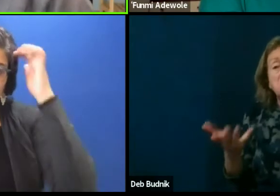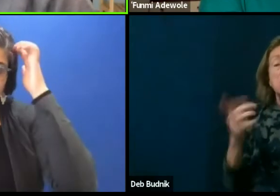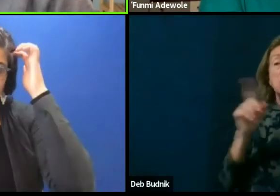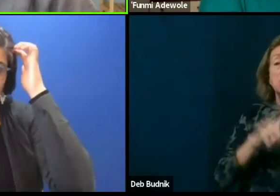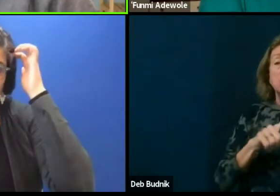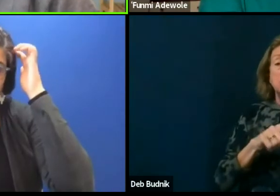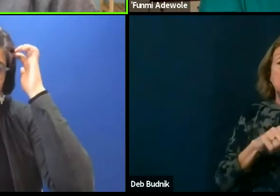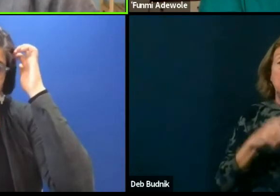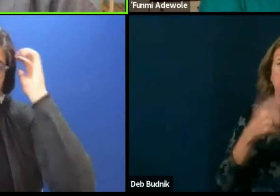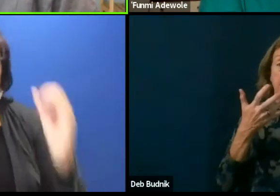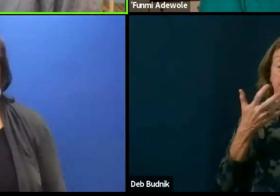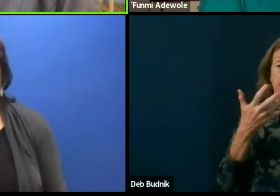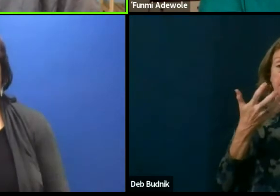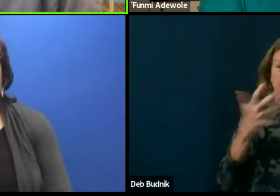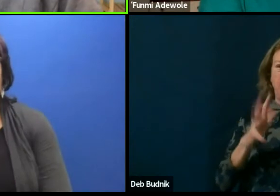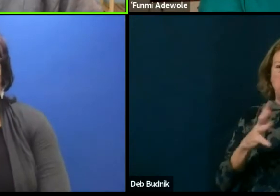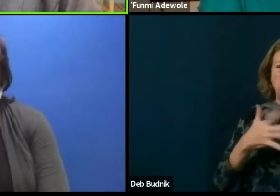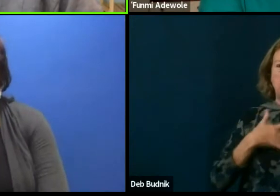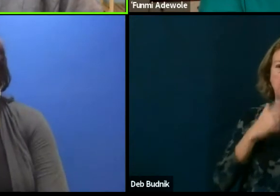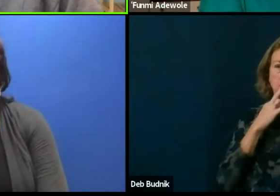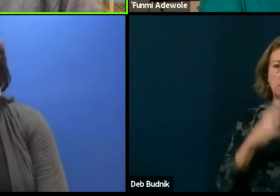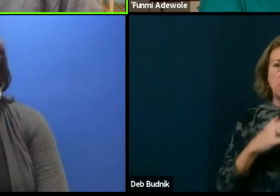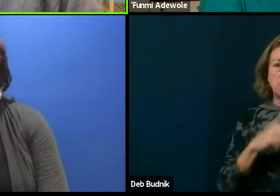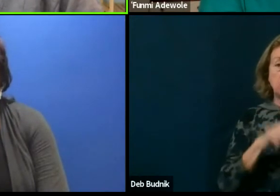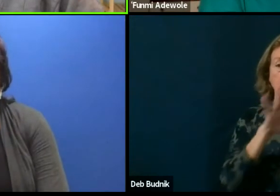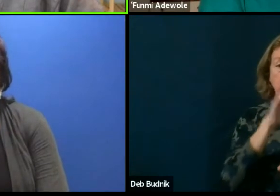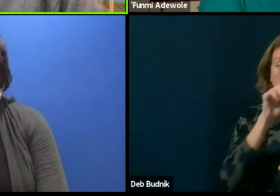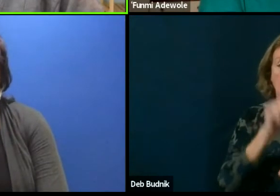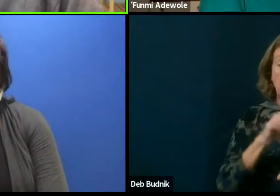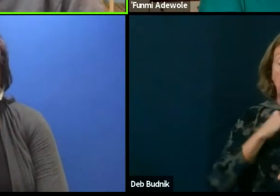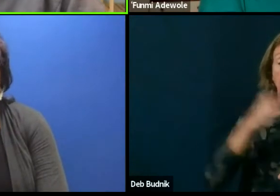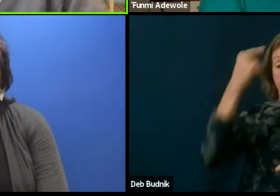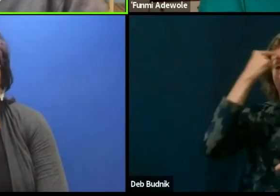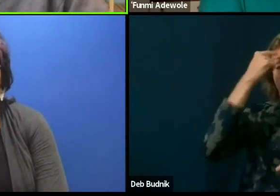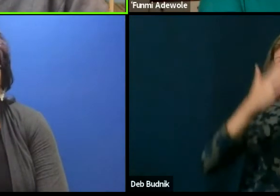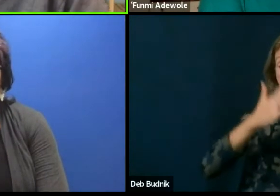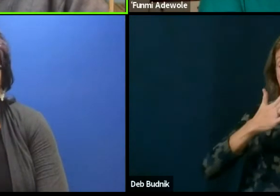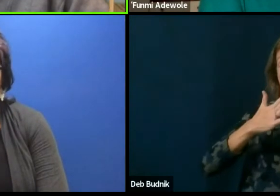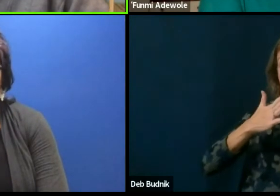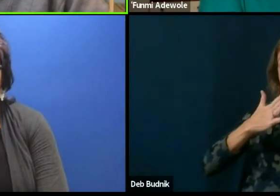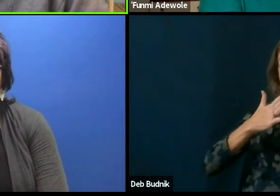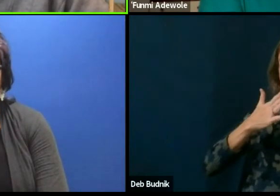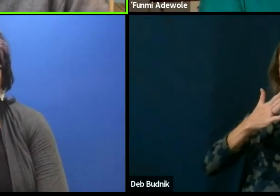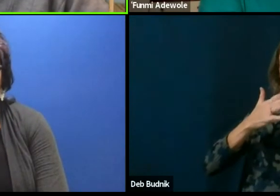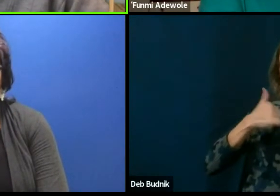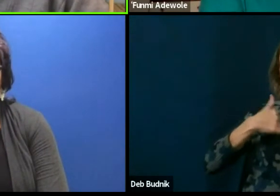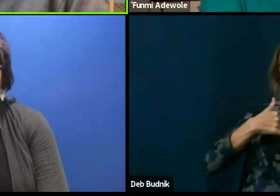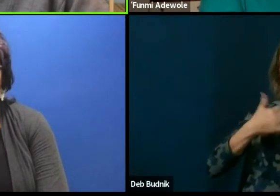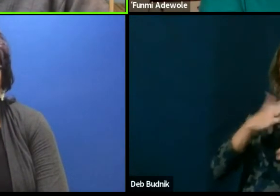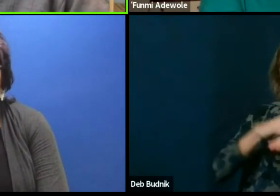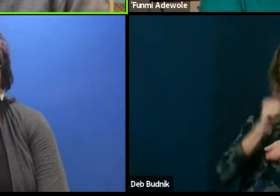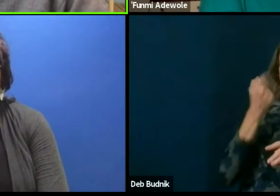my response to your question up is that I think my calling for decolonizing dramaturgy